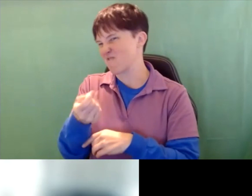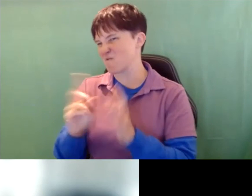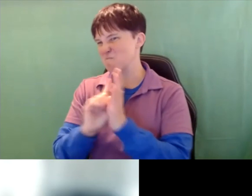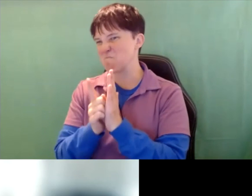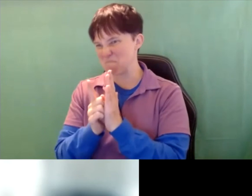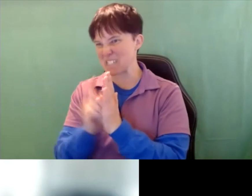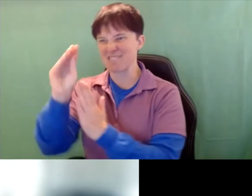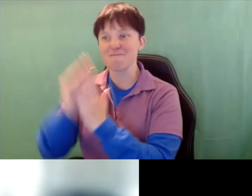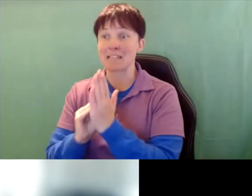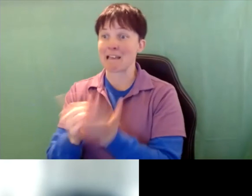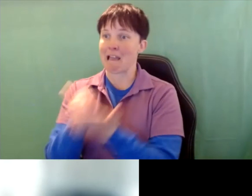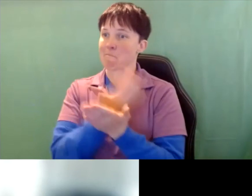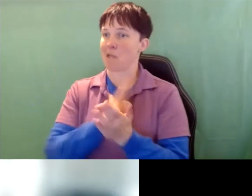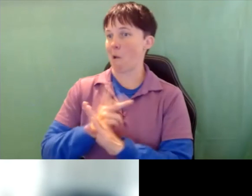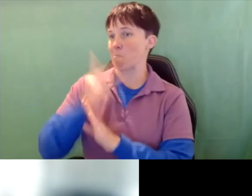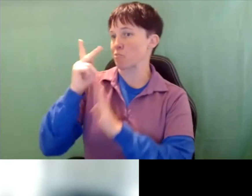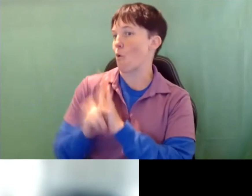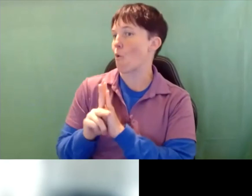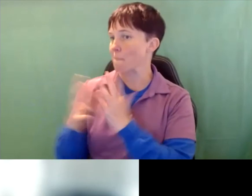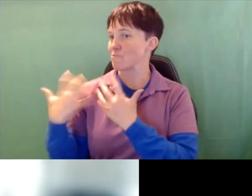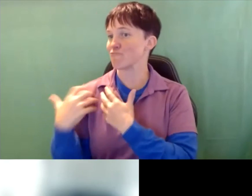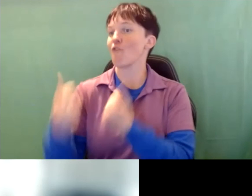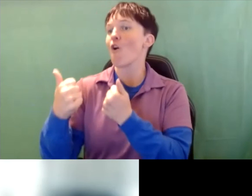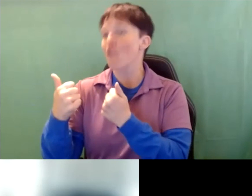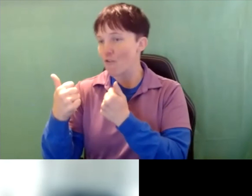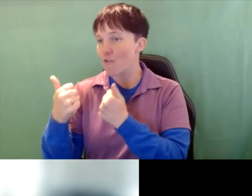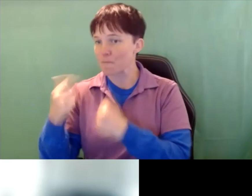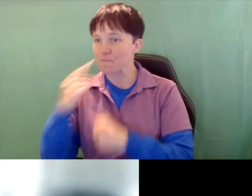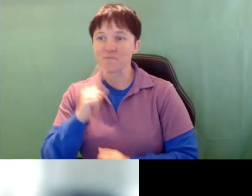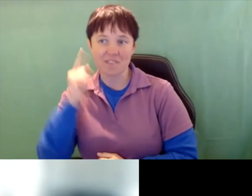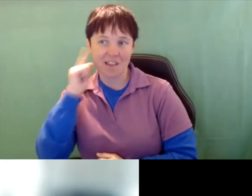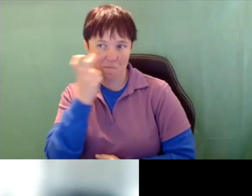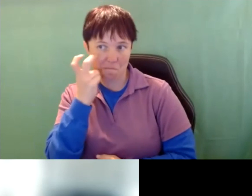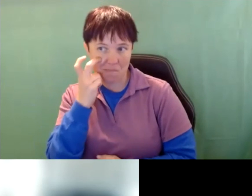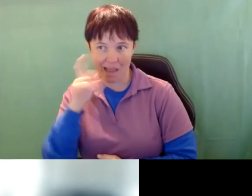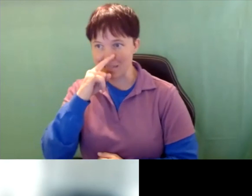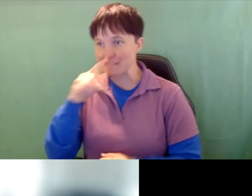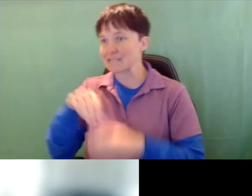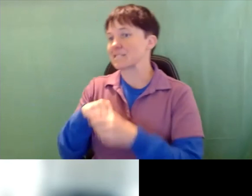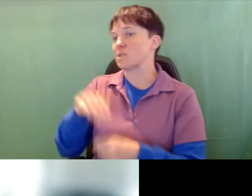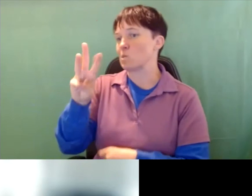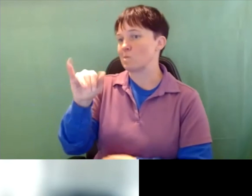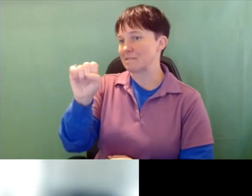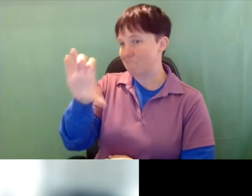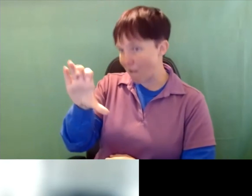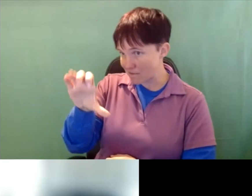our programming stronger for deafblind kids in Wisconsin. It's also the way that you are